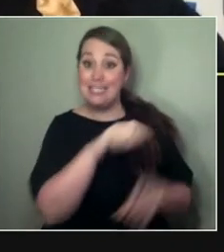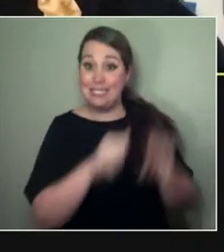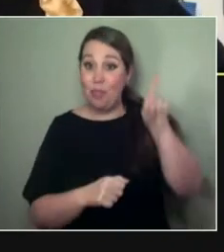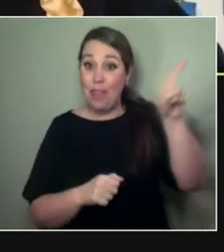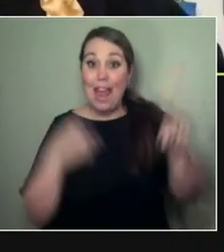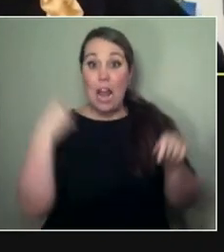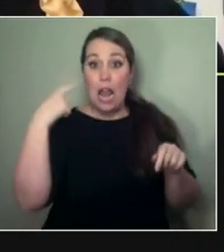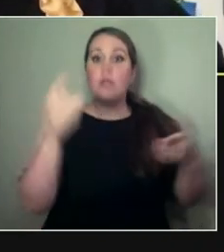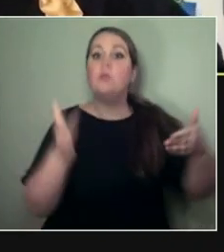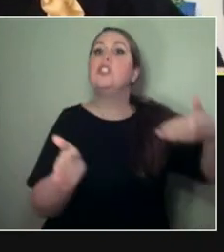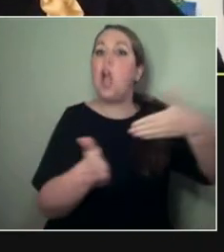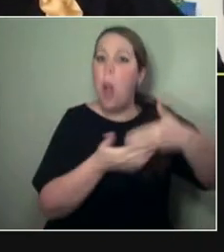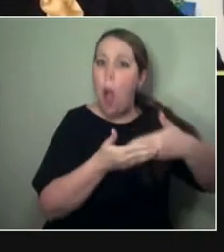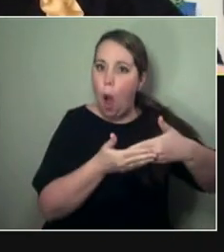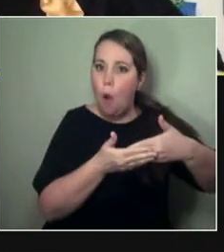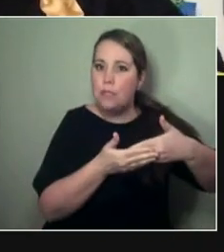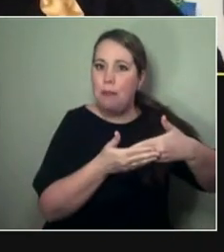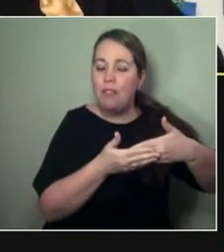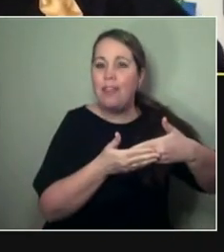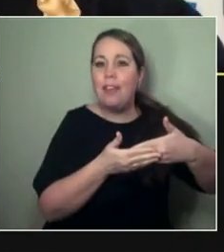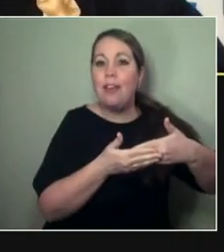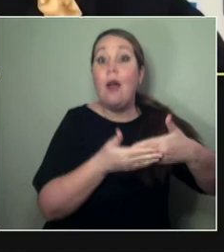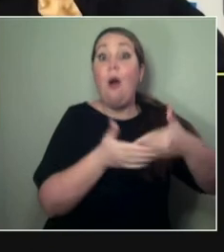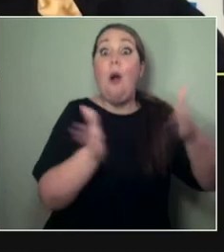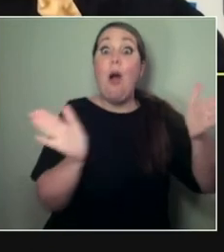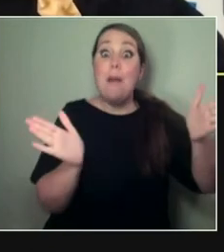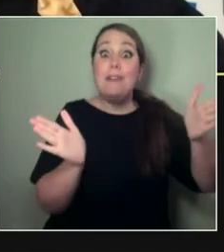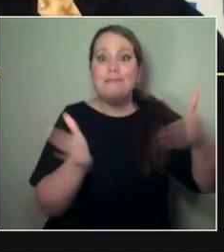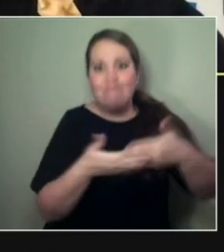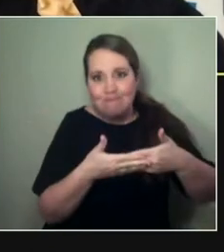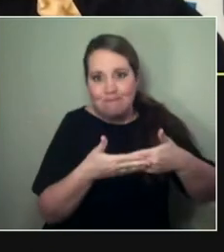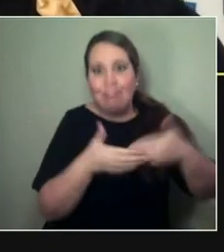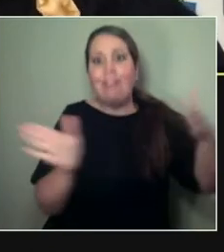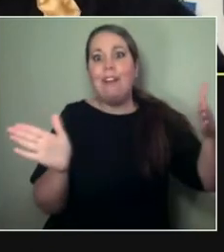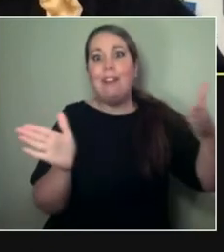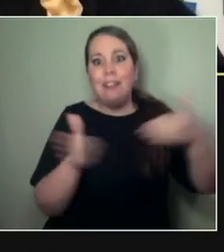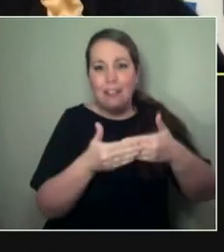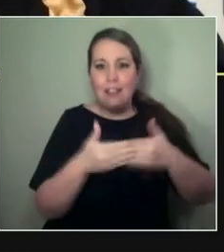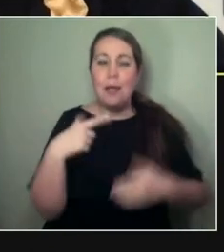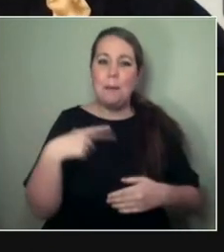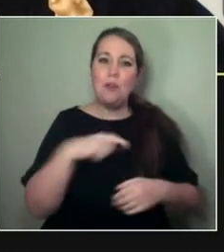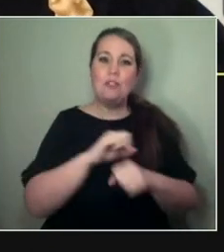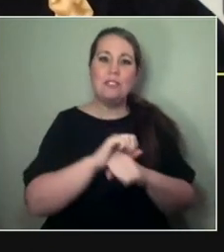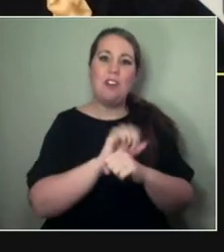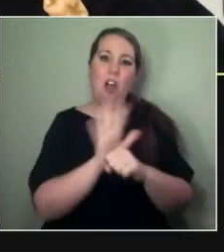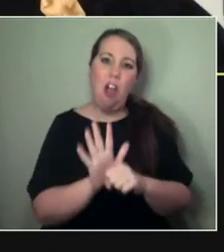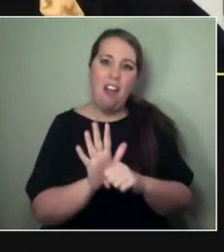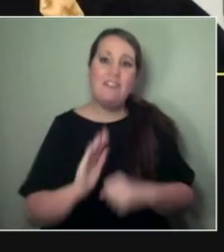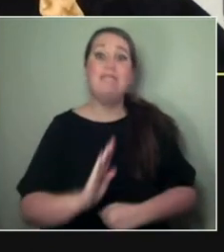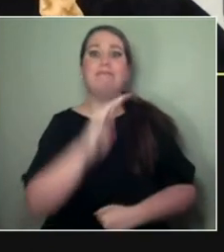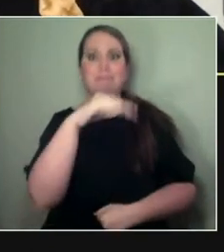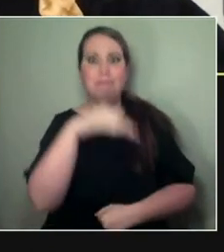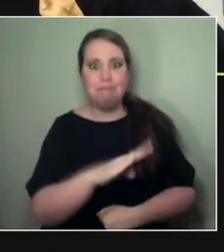So, all of a sudden we couldn't come together, and it was a real struggle. Definitely...